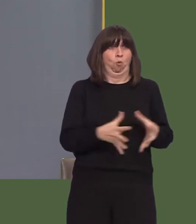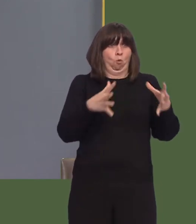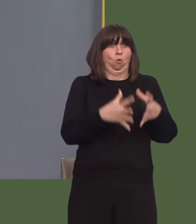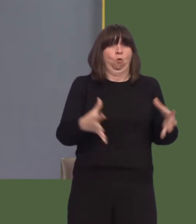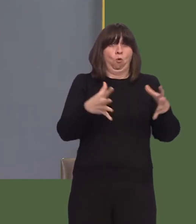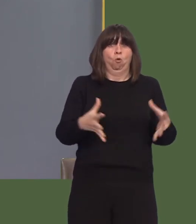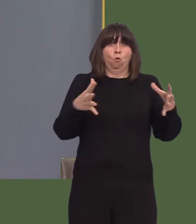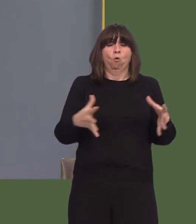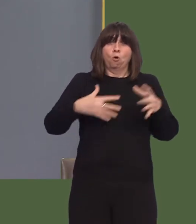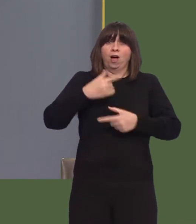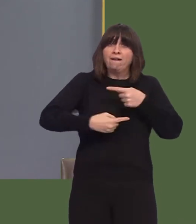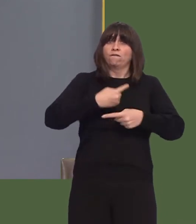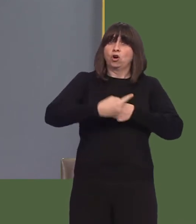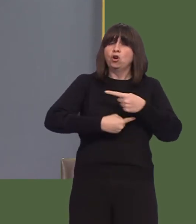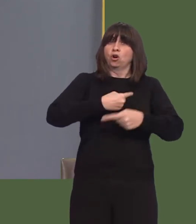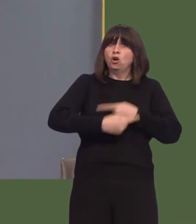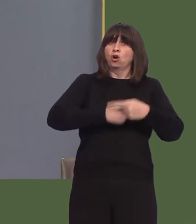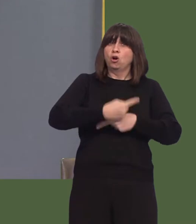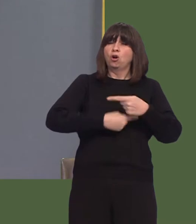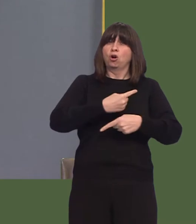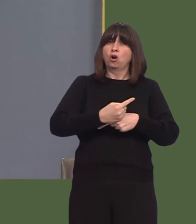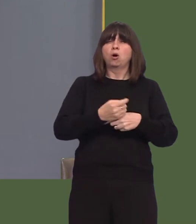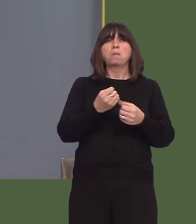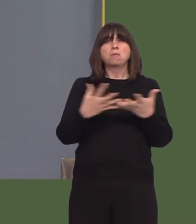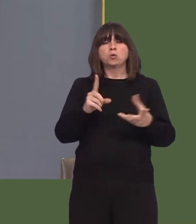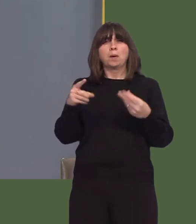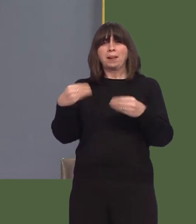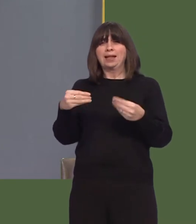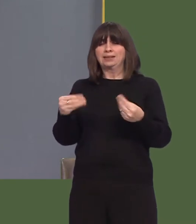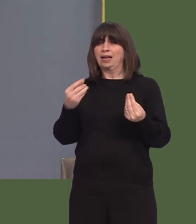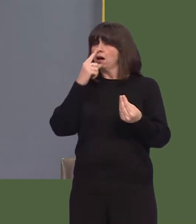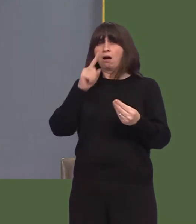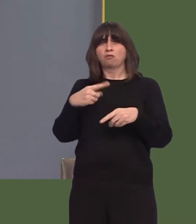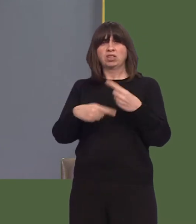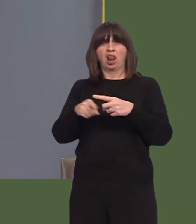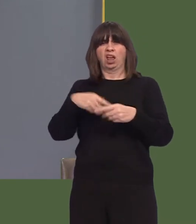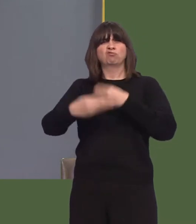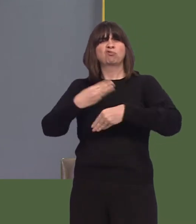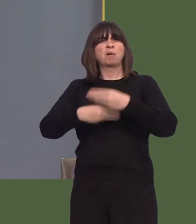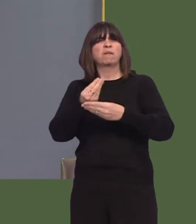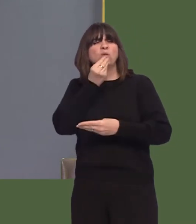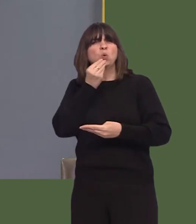and the majority of that is single-use plastic for wrapping up food.